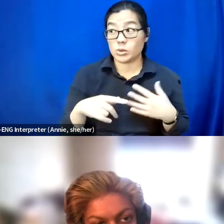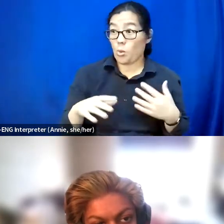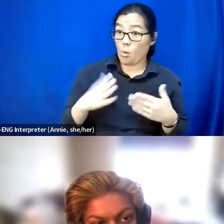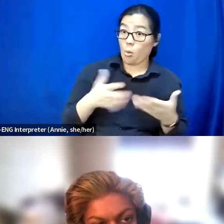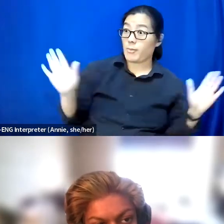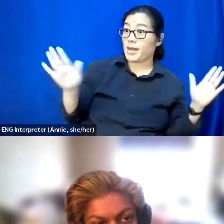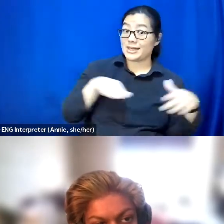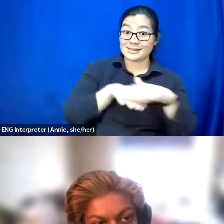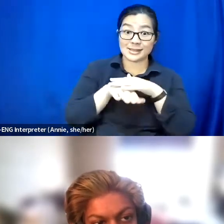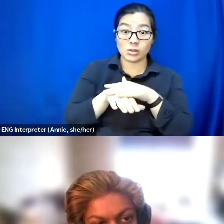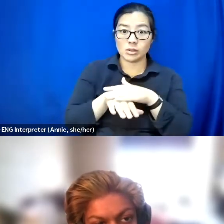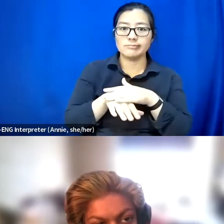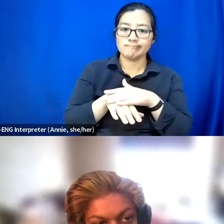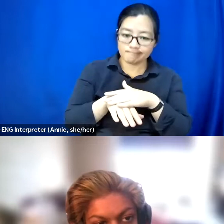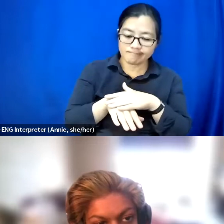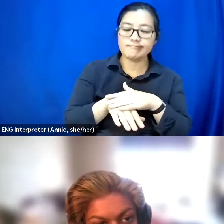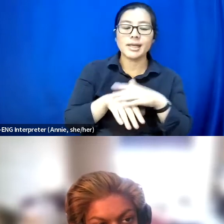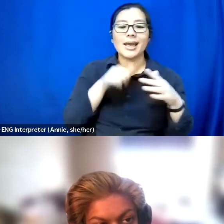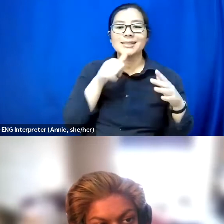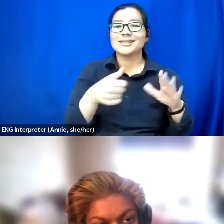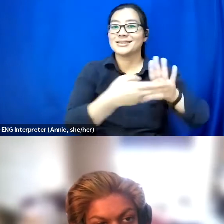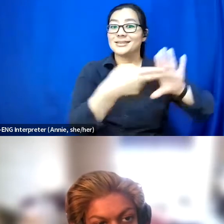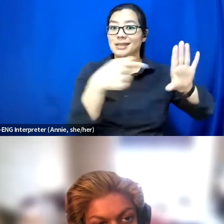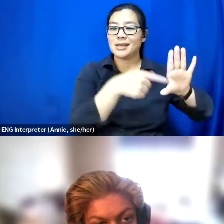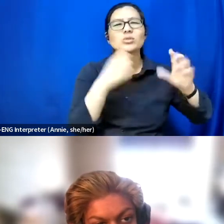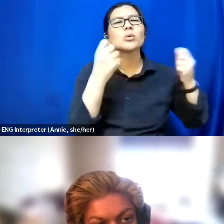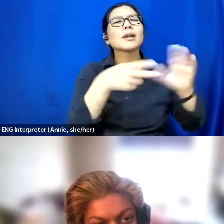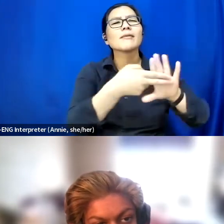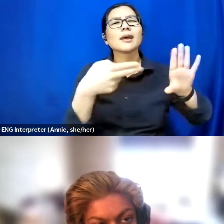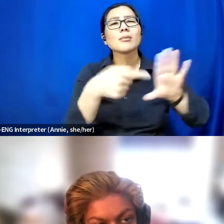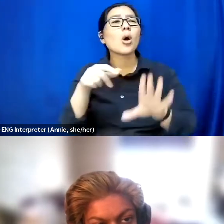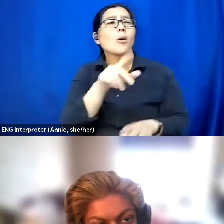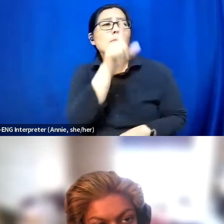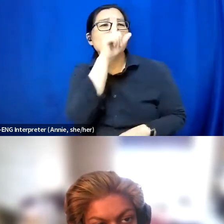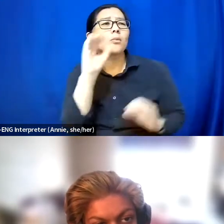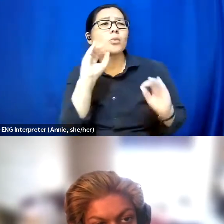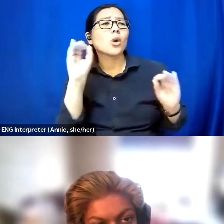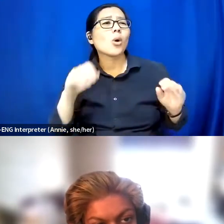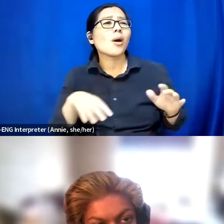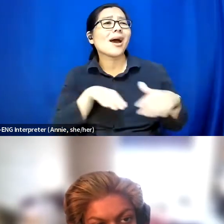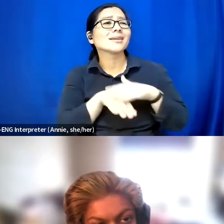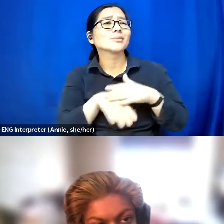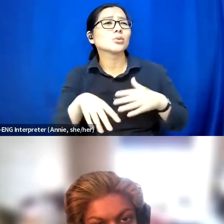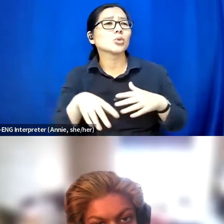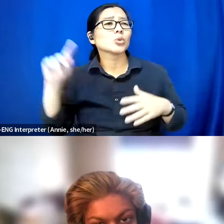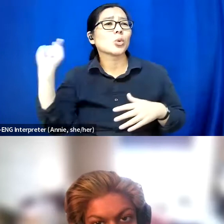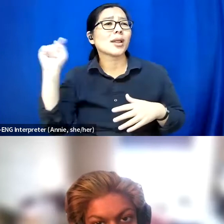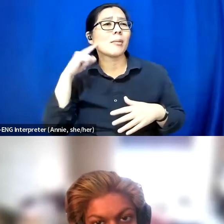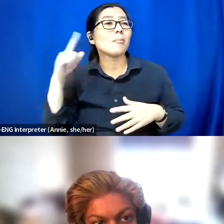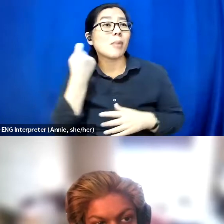and that didn't say like, and there's so many of them. They were like oh, we don't have an accessible toilet, but we can get the bouncer to open the door for you, and the office across the road.